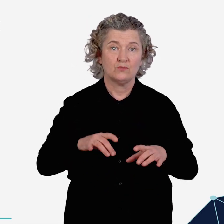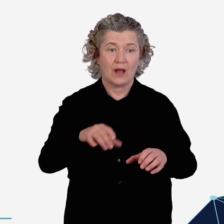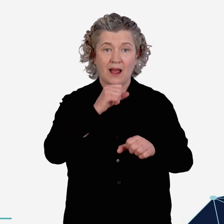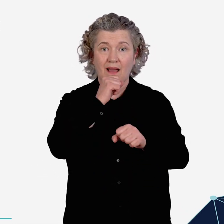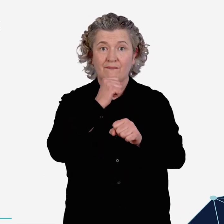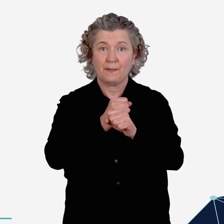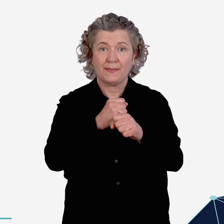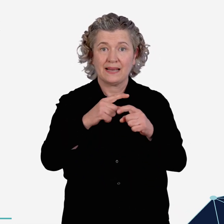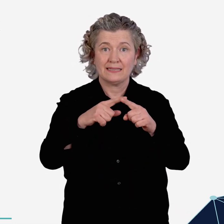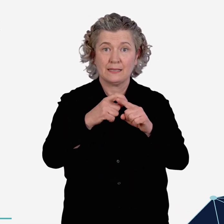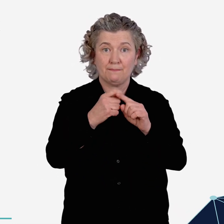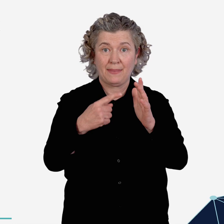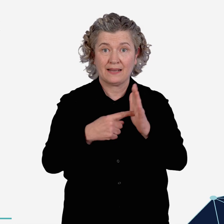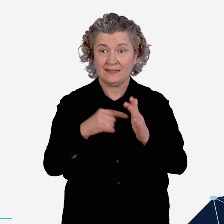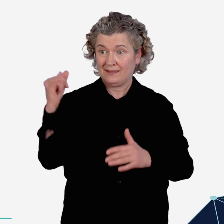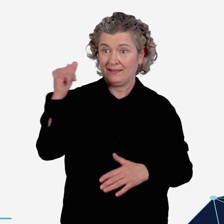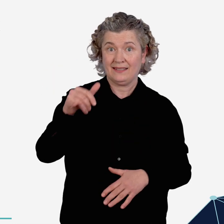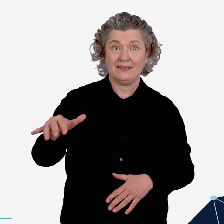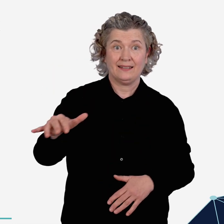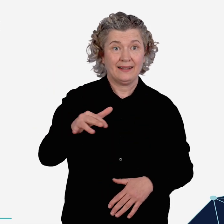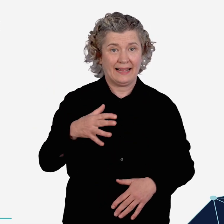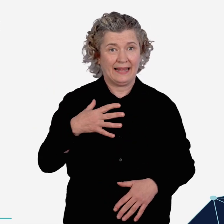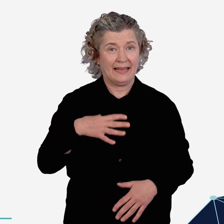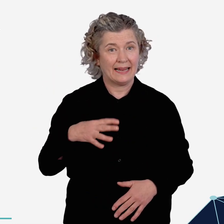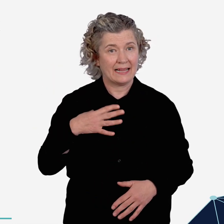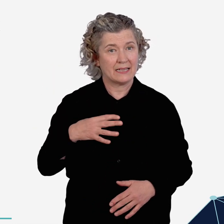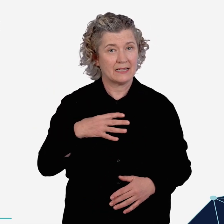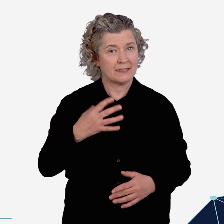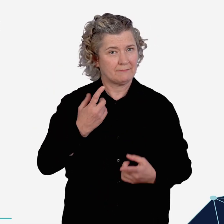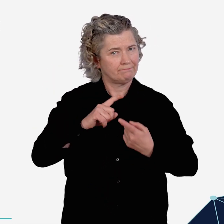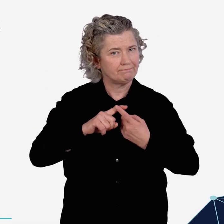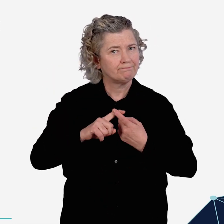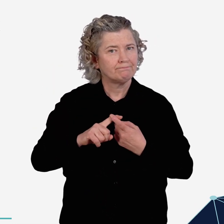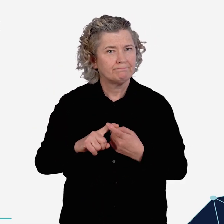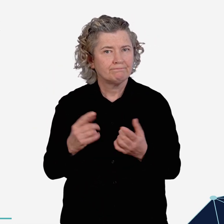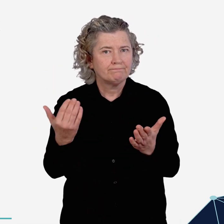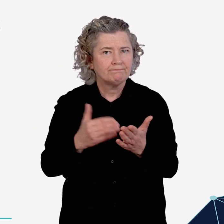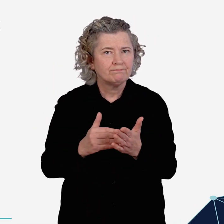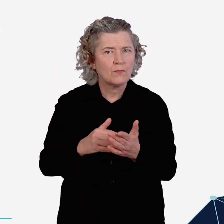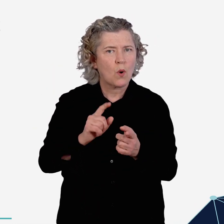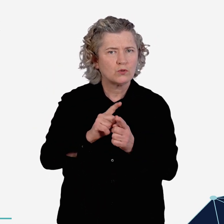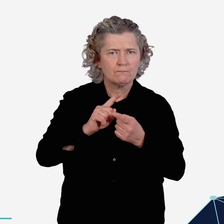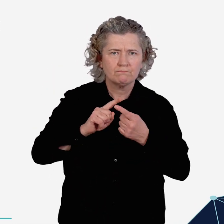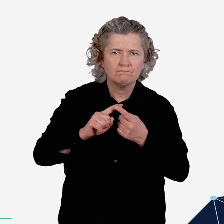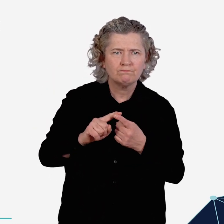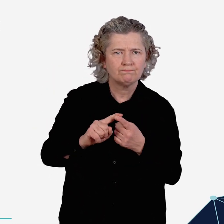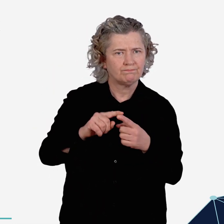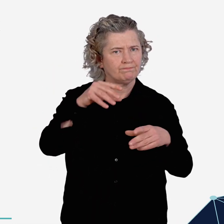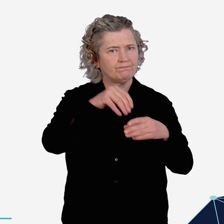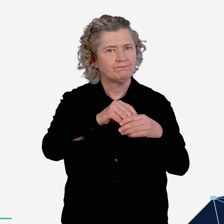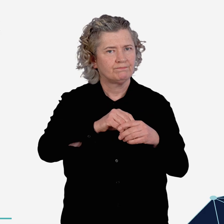The Australian Government expects the aviation sector will need to make substantial additional and ongoing investments